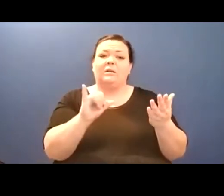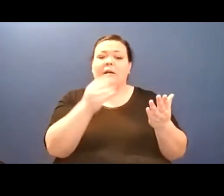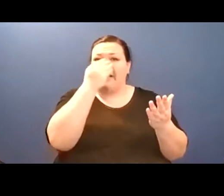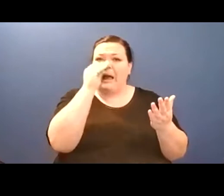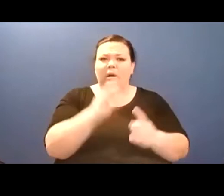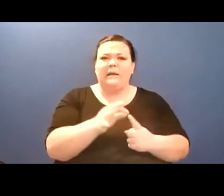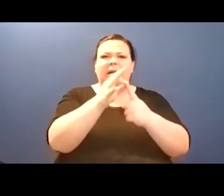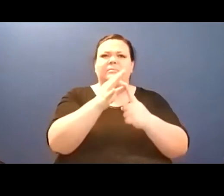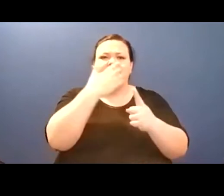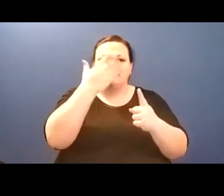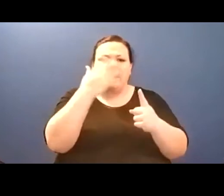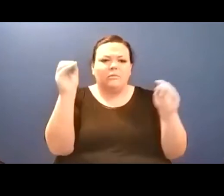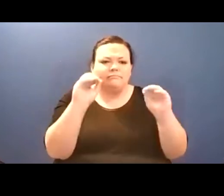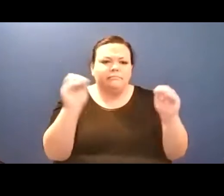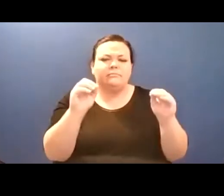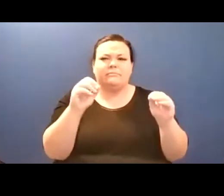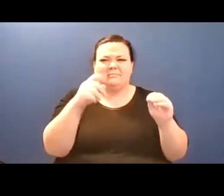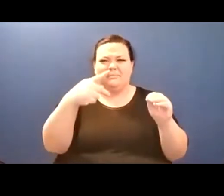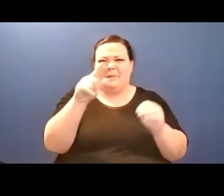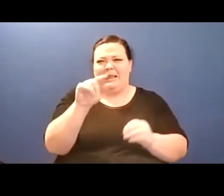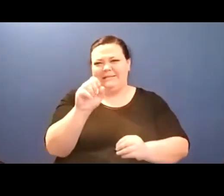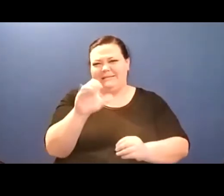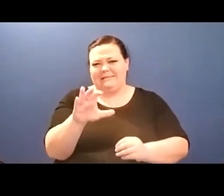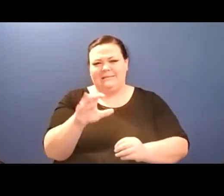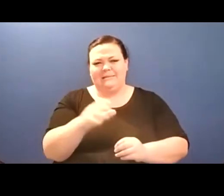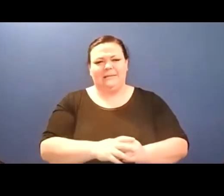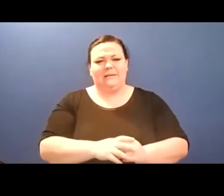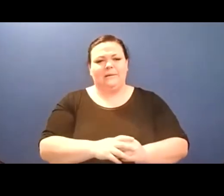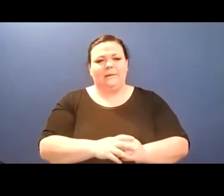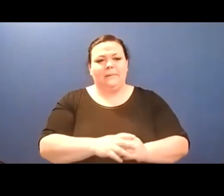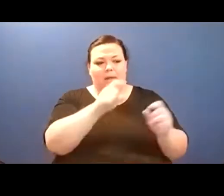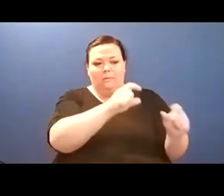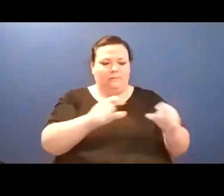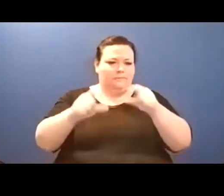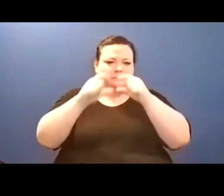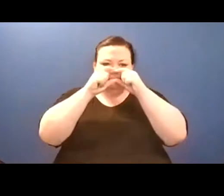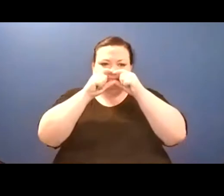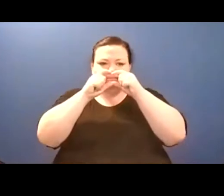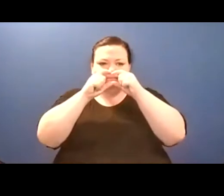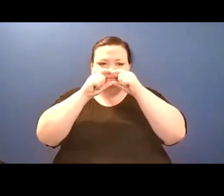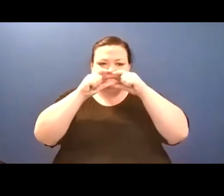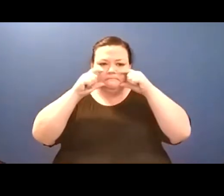You laughed at this./ An animal filament flickered at the edge of sea./ By sea they had